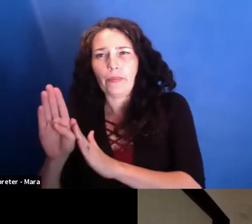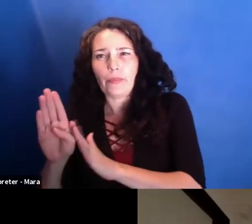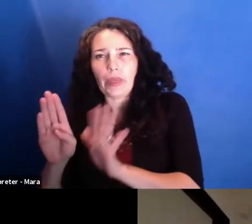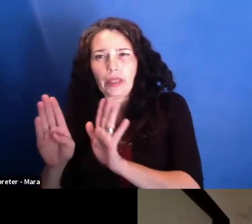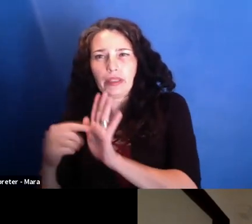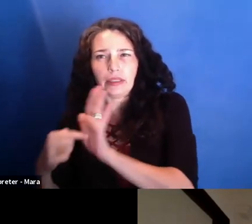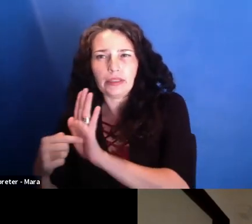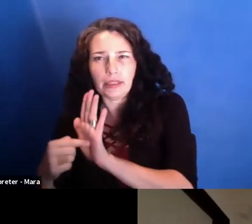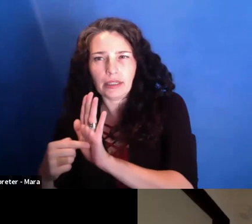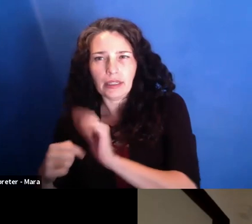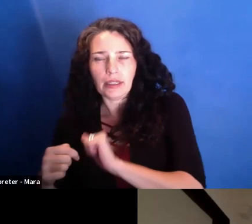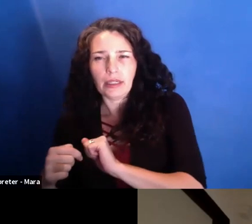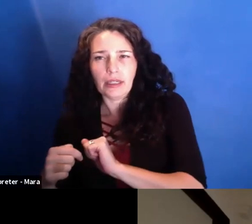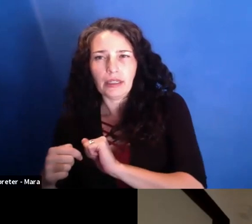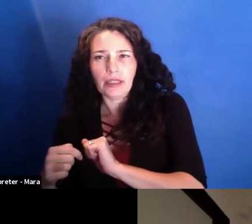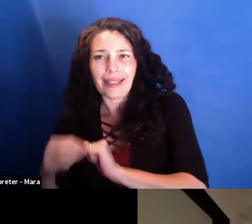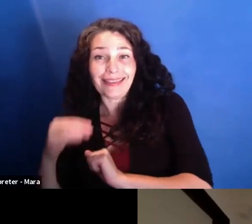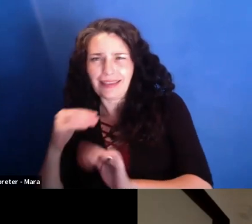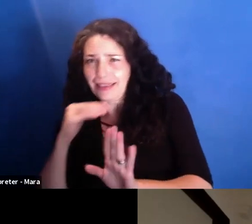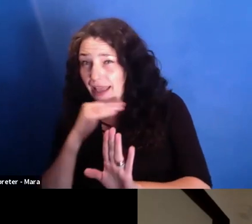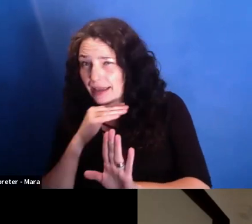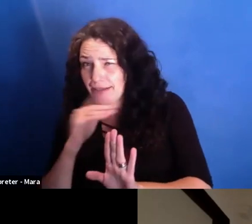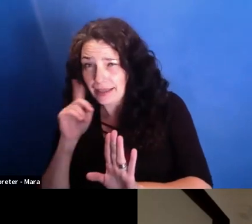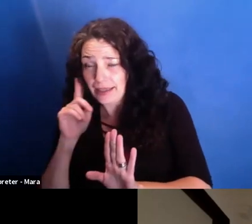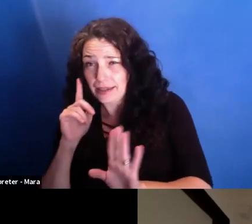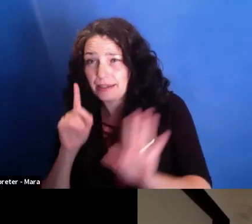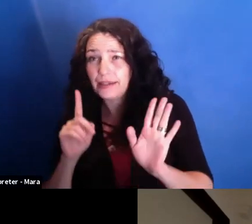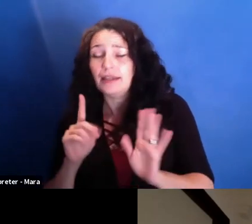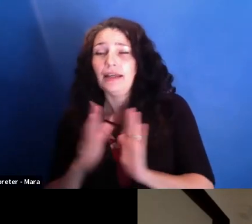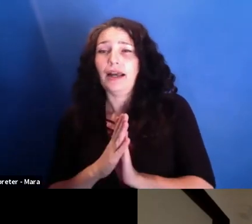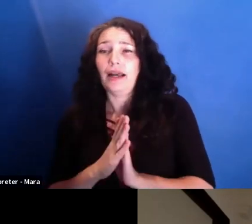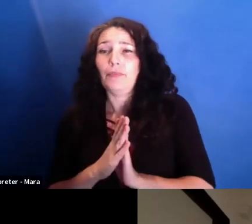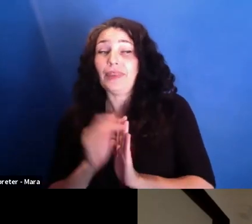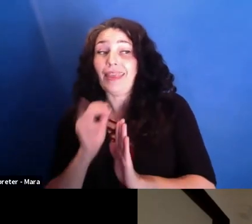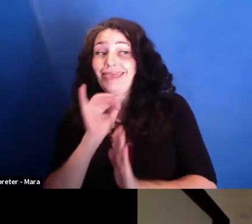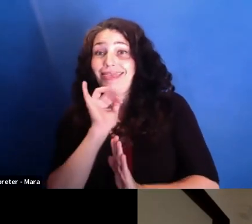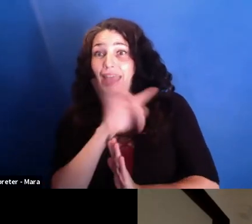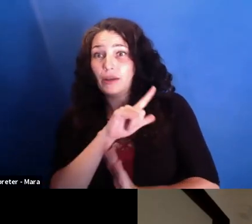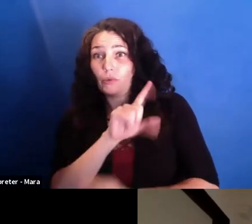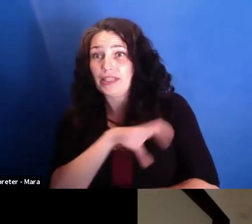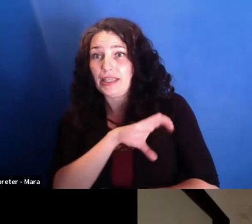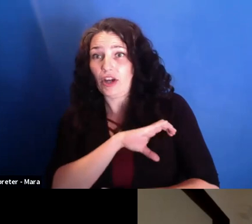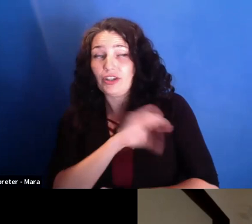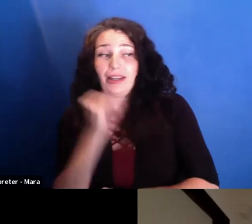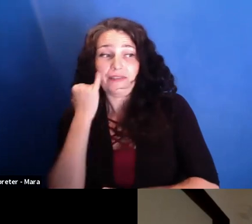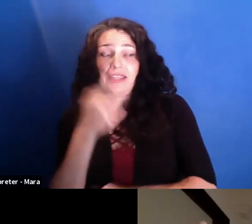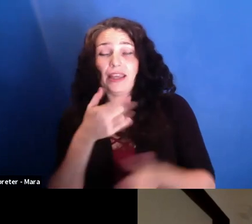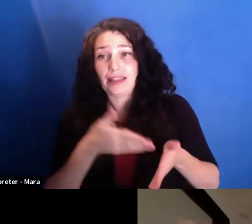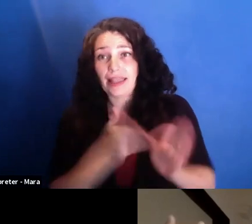If he would let you film with him, that's the guy. And he was famous because he was the most feared investigative journalist,